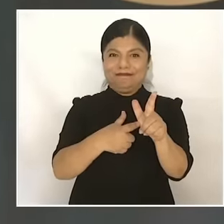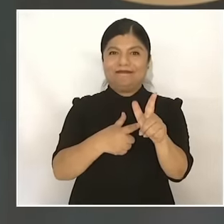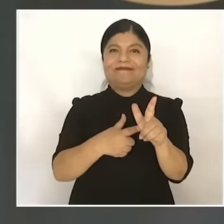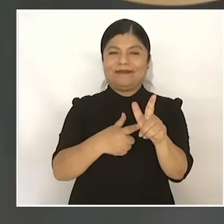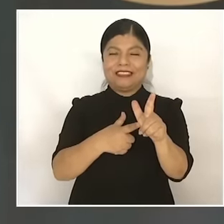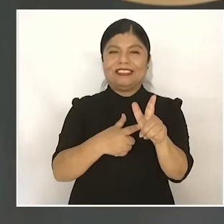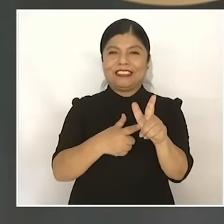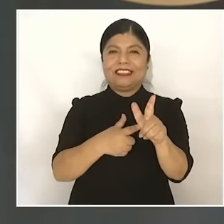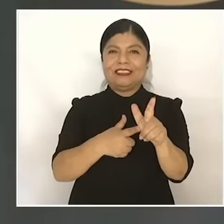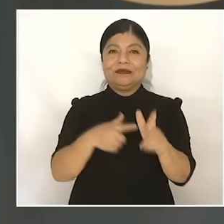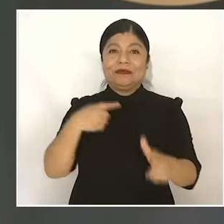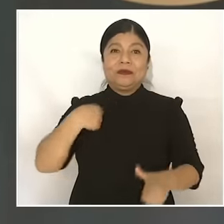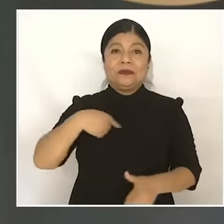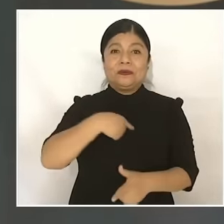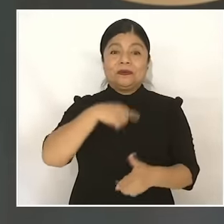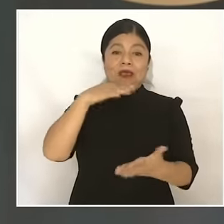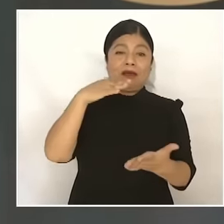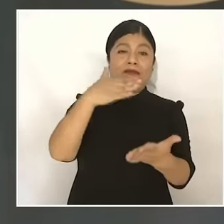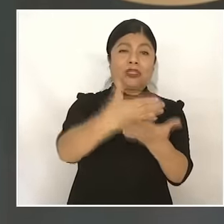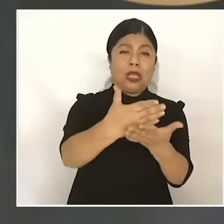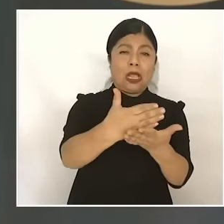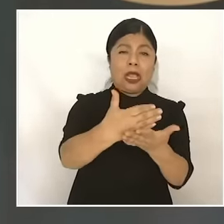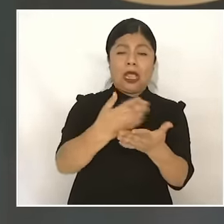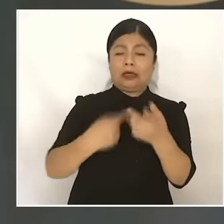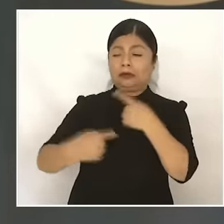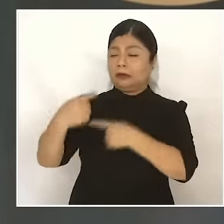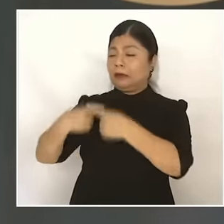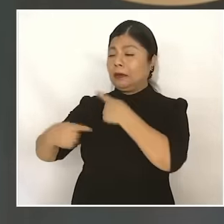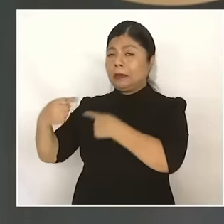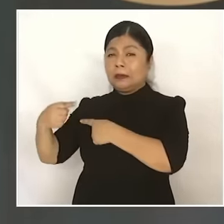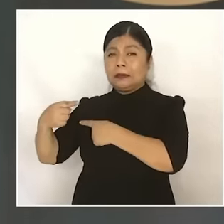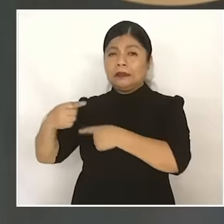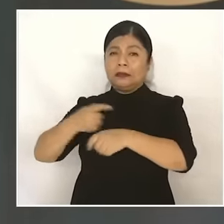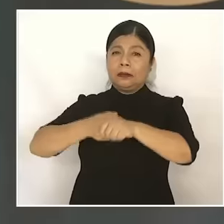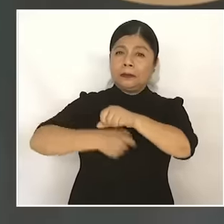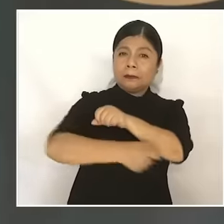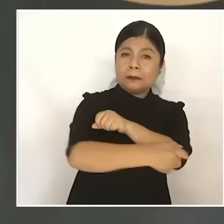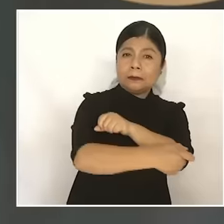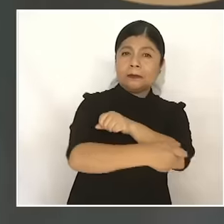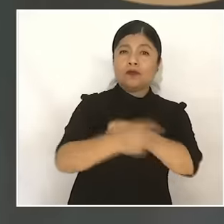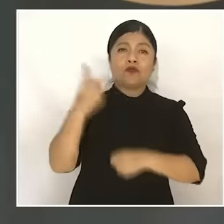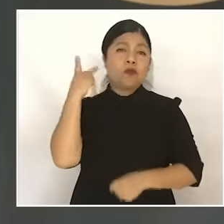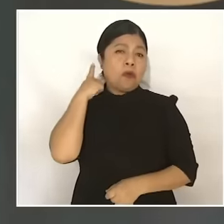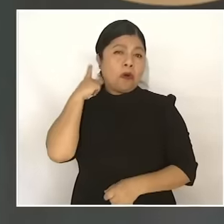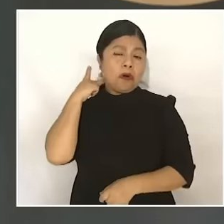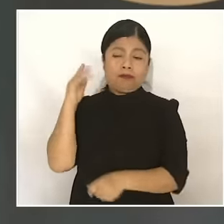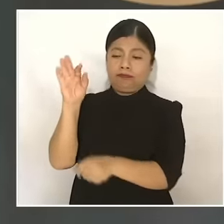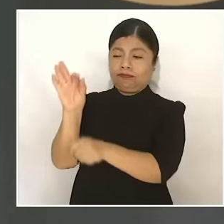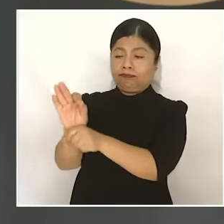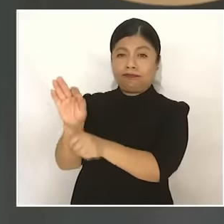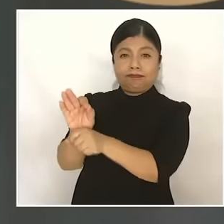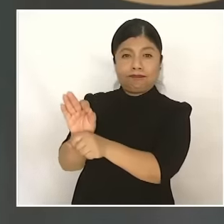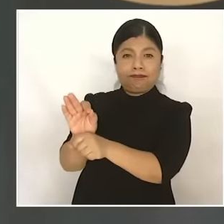corruption will not return because privileges will not return. We will continue